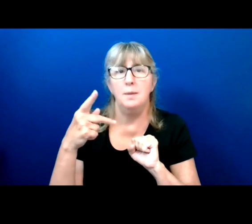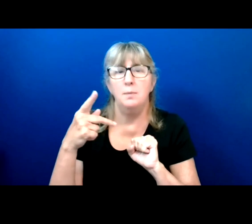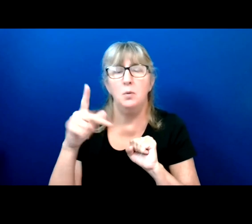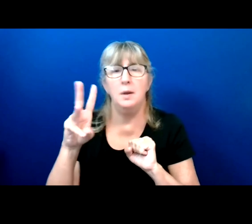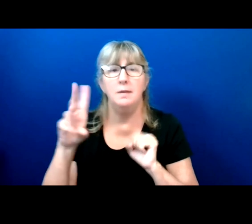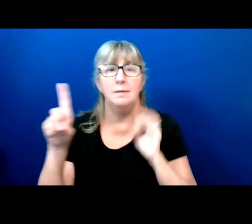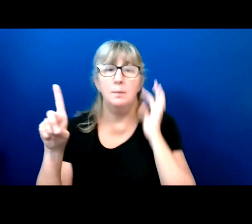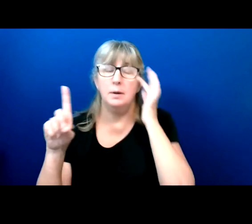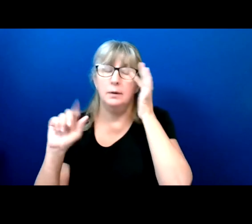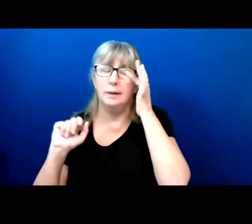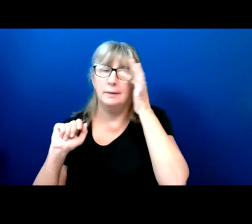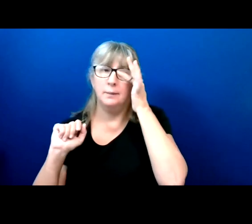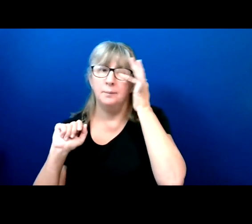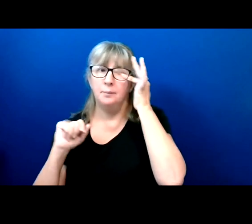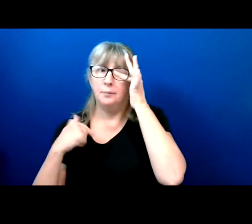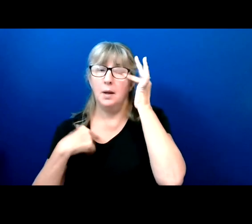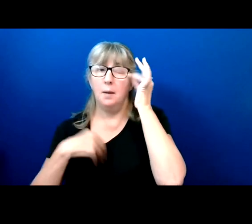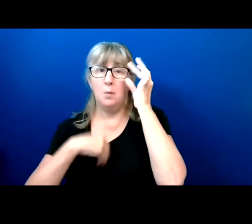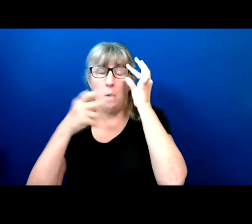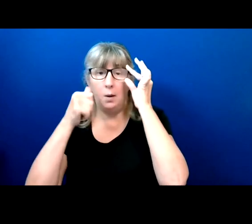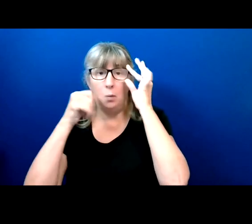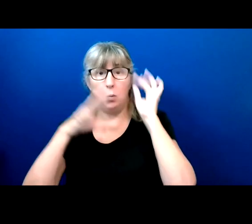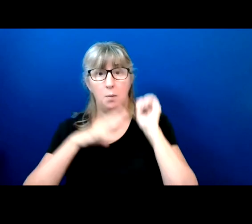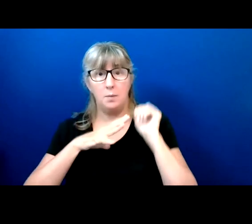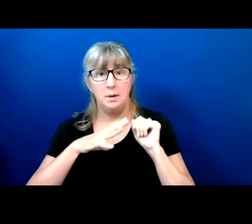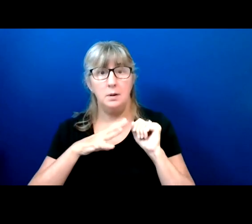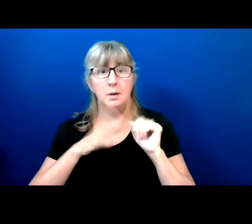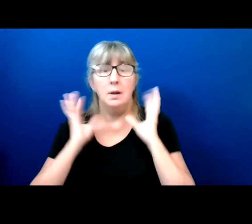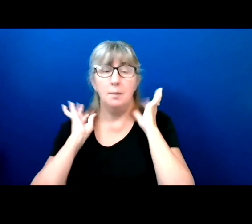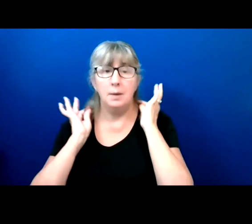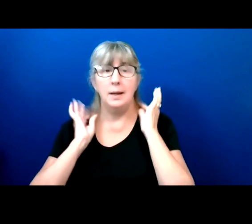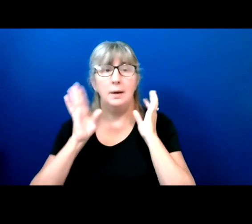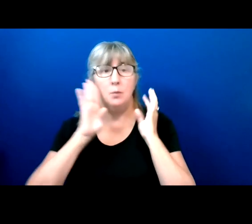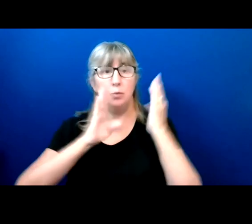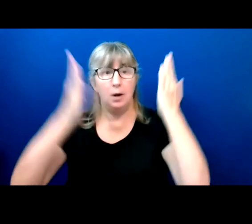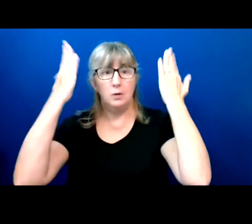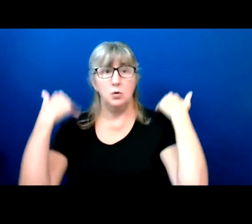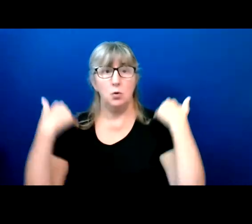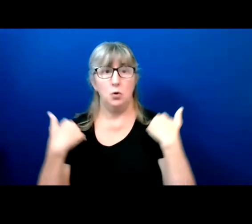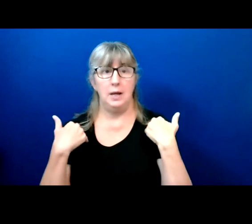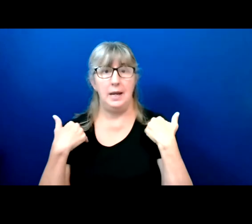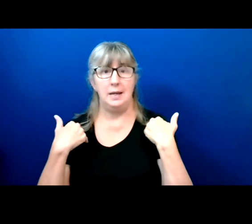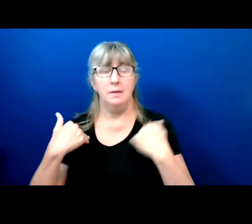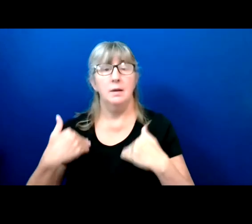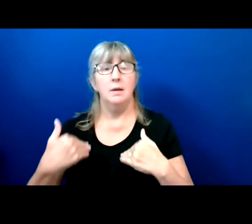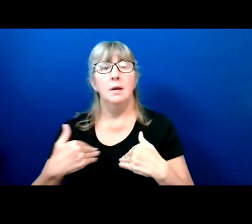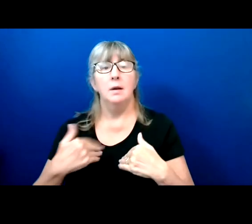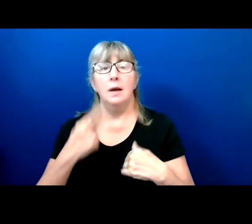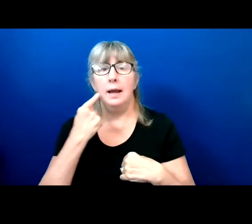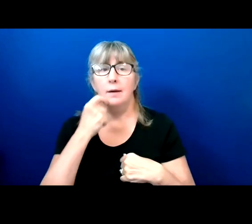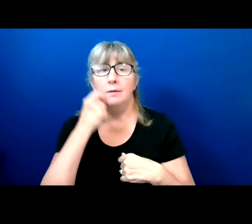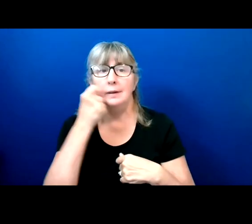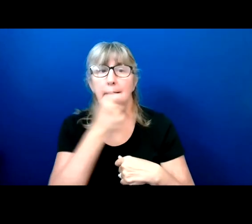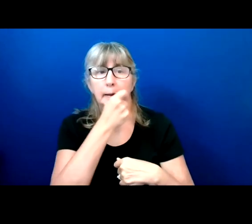I am a White woman with shoulder length brown hair. I'm wearing red lipstick and a red dress.